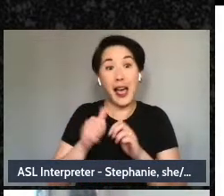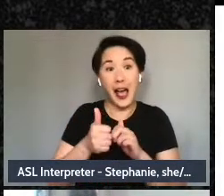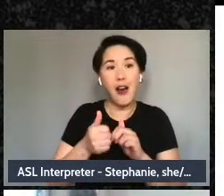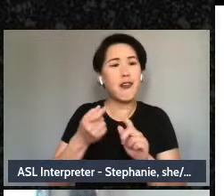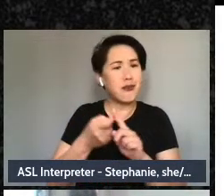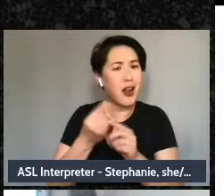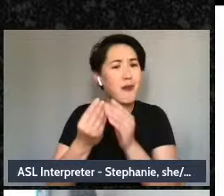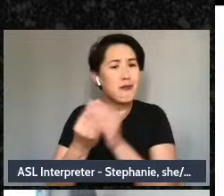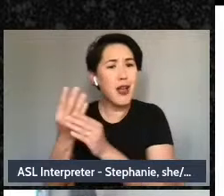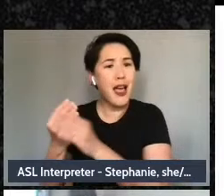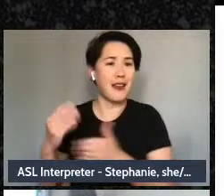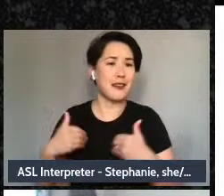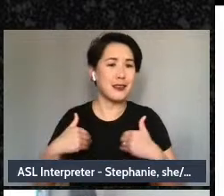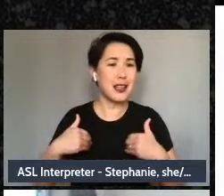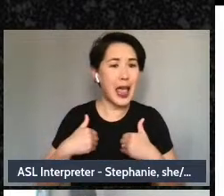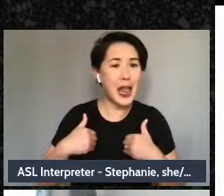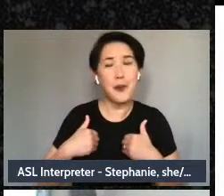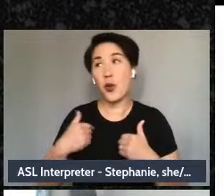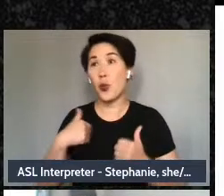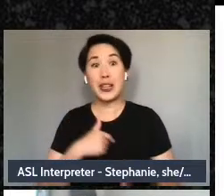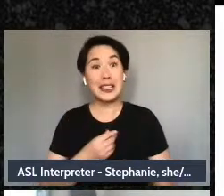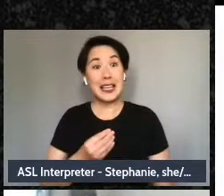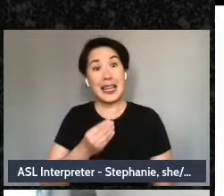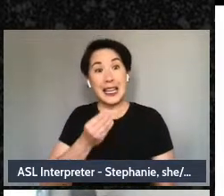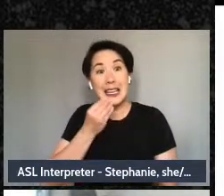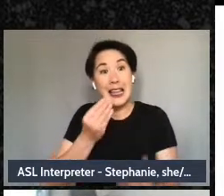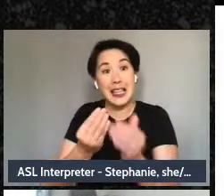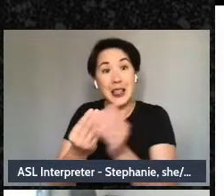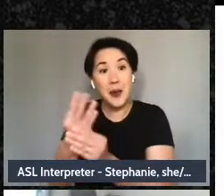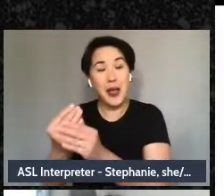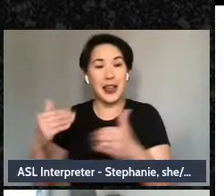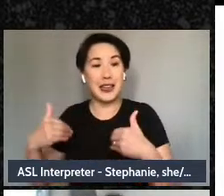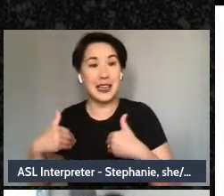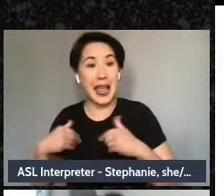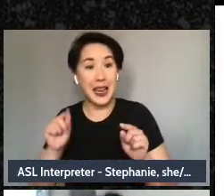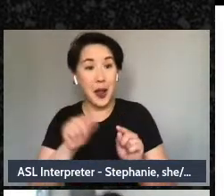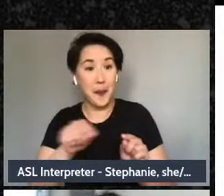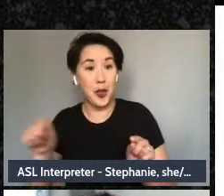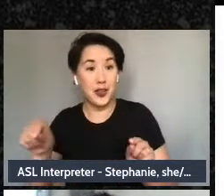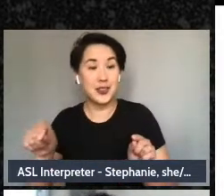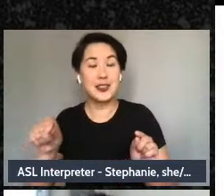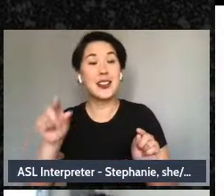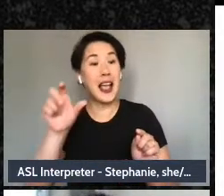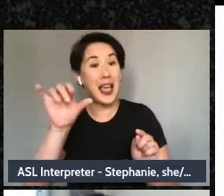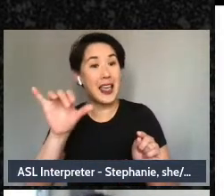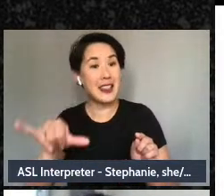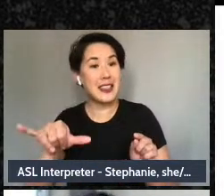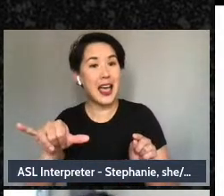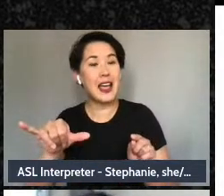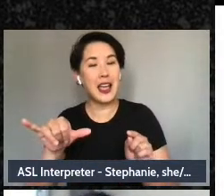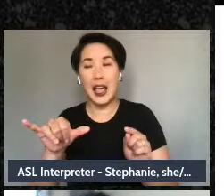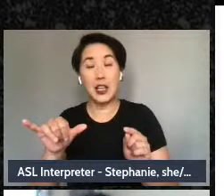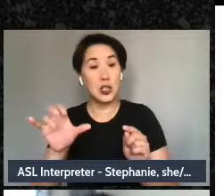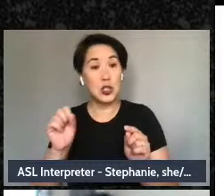animals that we consume. It’s by the one of the best ways is to nourish the soil itself. Okay,